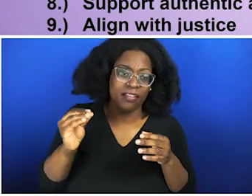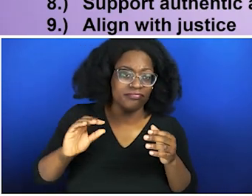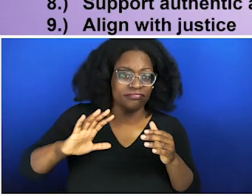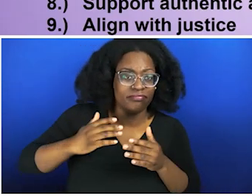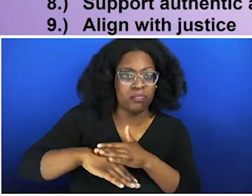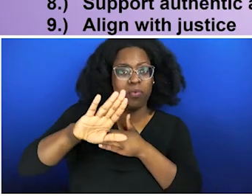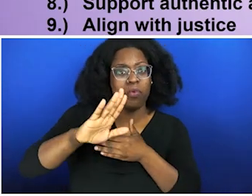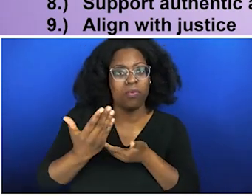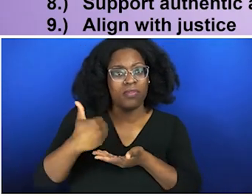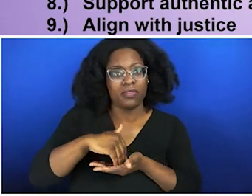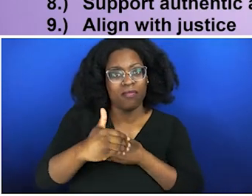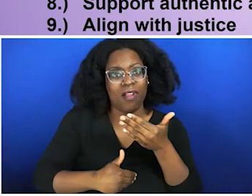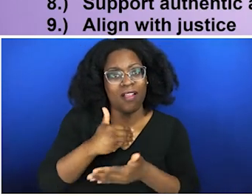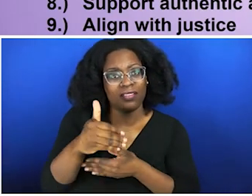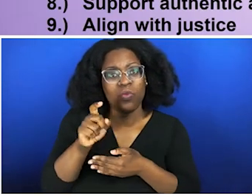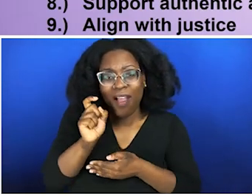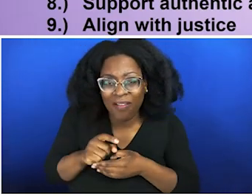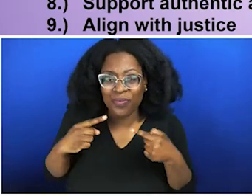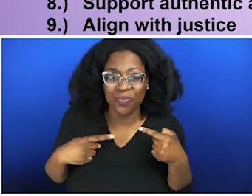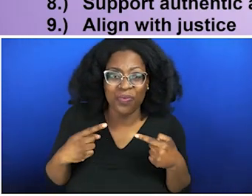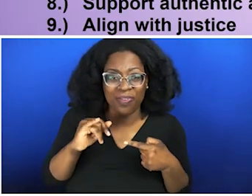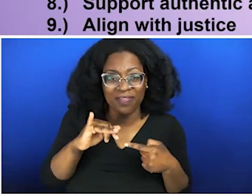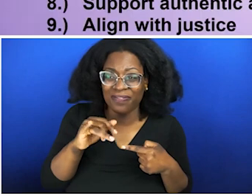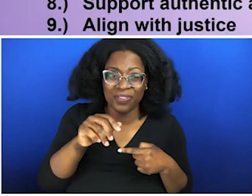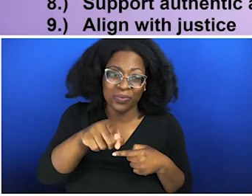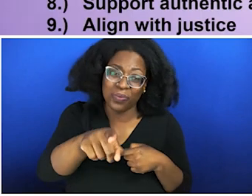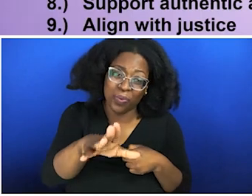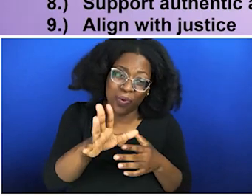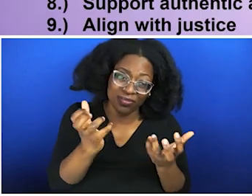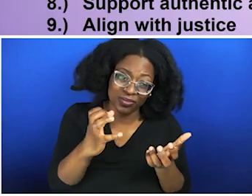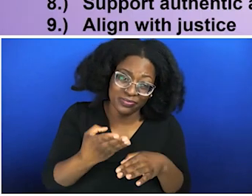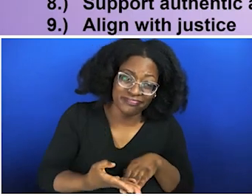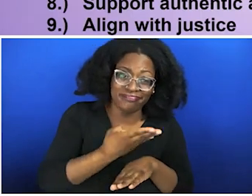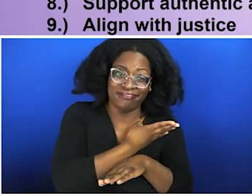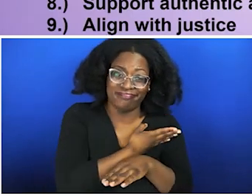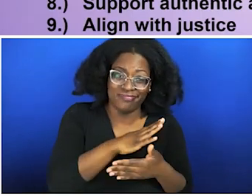behaviors and step into something new. It is. So if you're not uncomfortable doing this